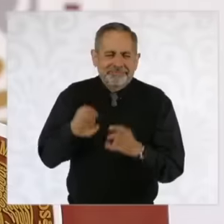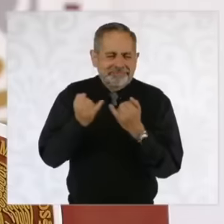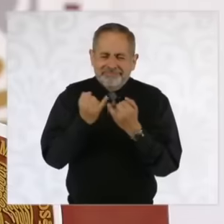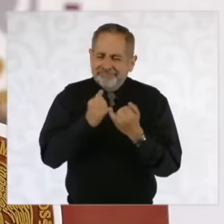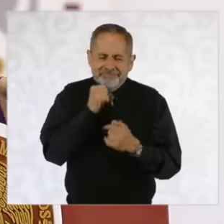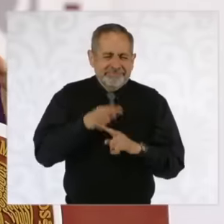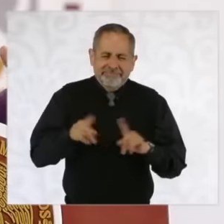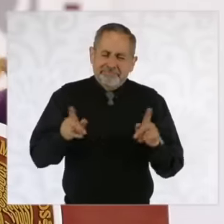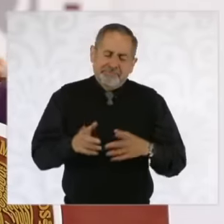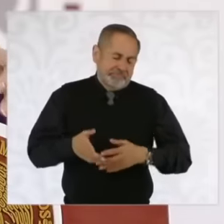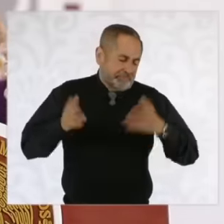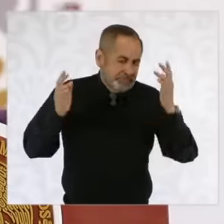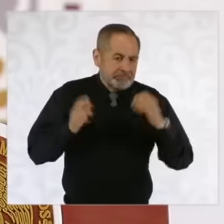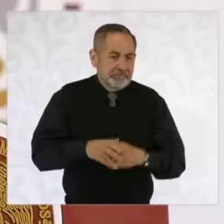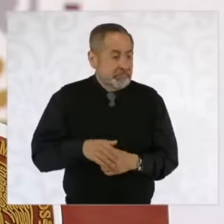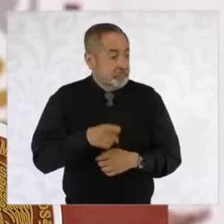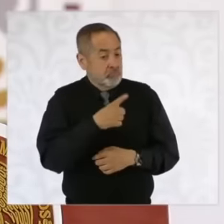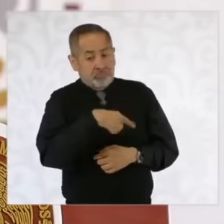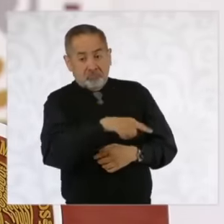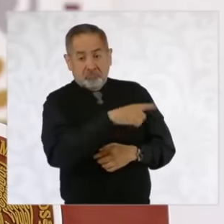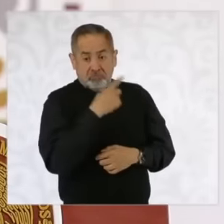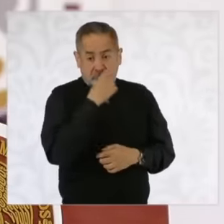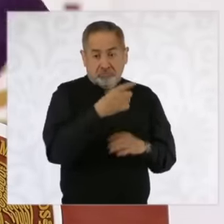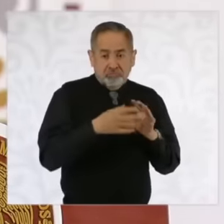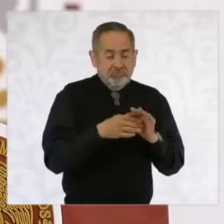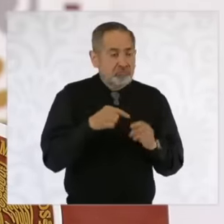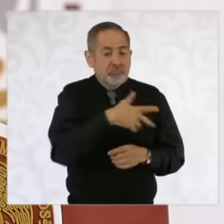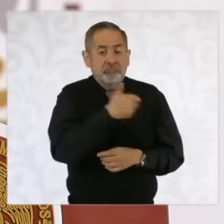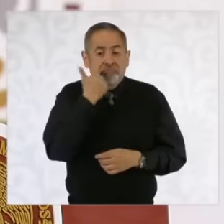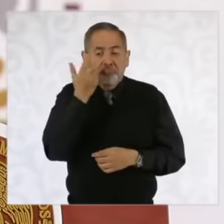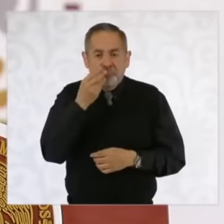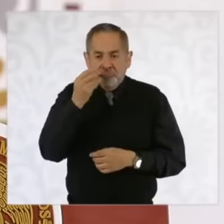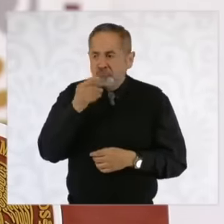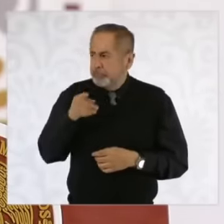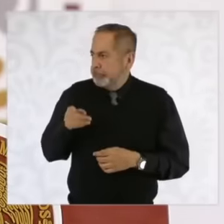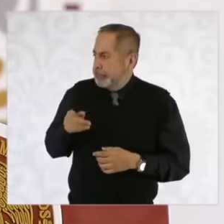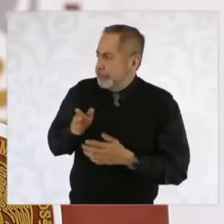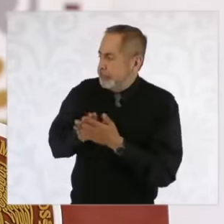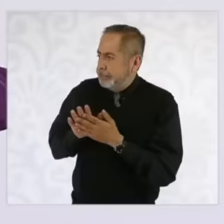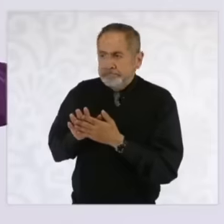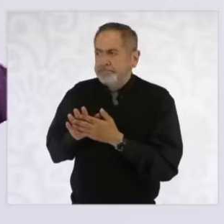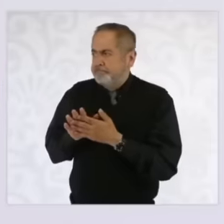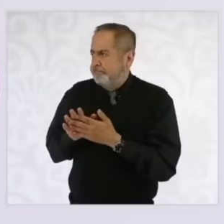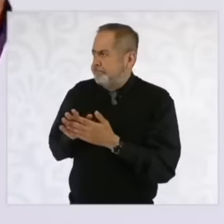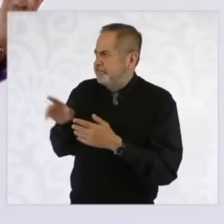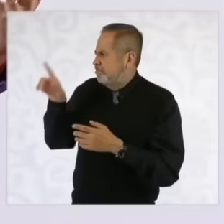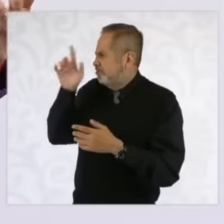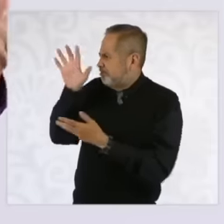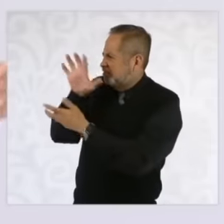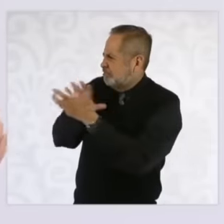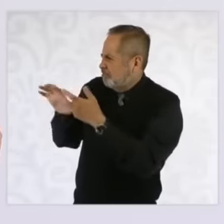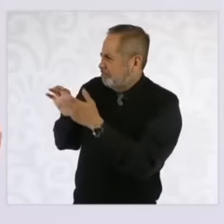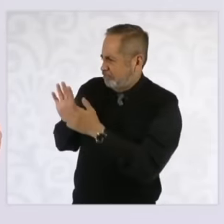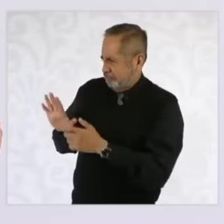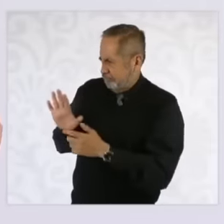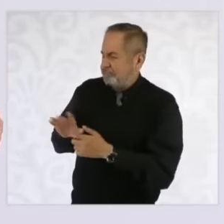In fact, they say it because what they are looking for is intervention, that is, of that size is their